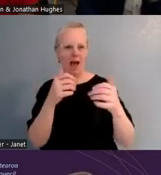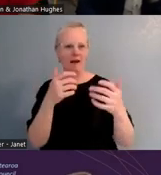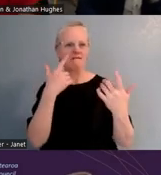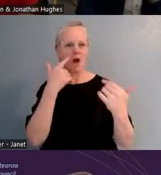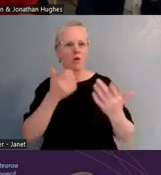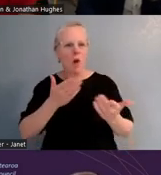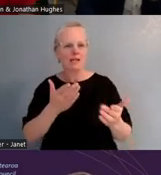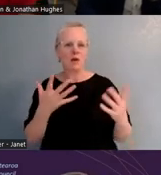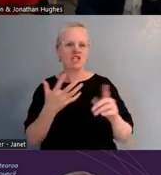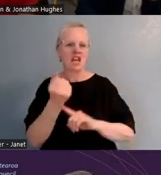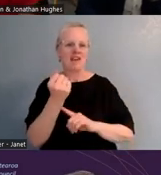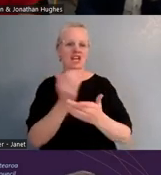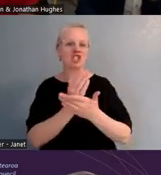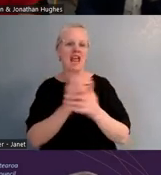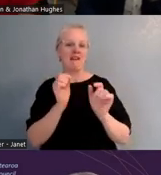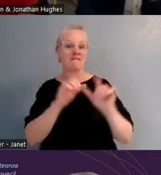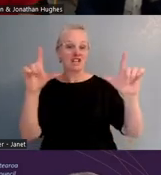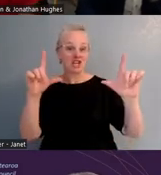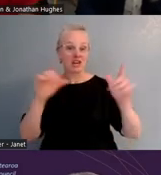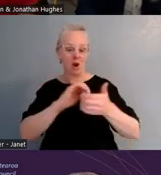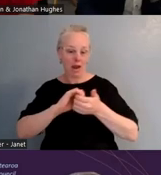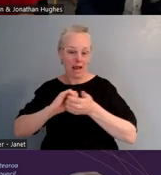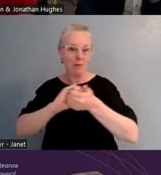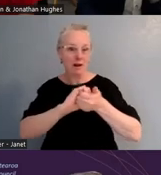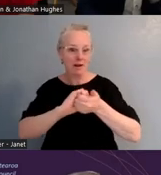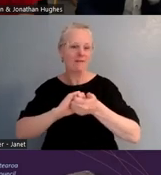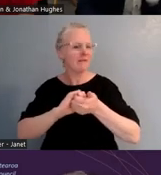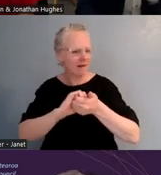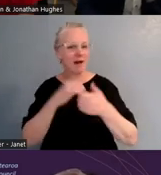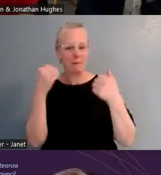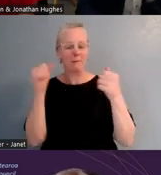and made sure through that collaborative approach and that you've found the support,